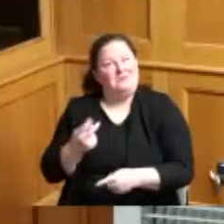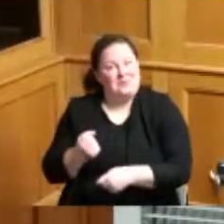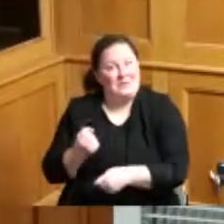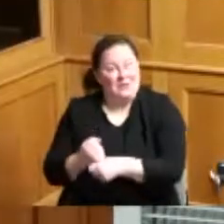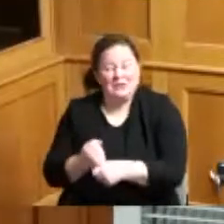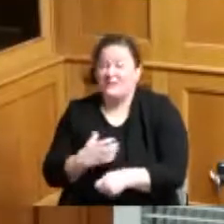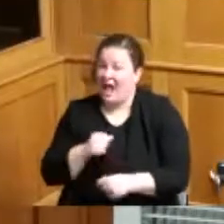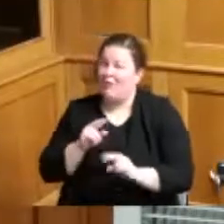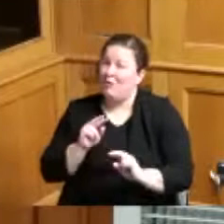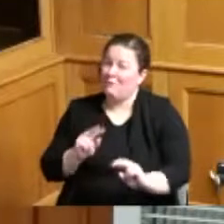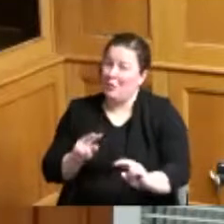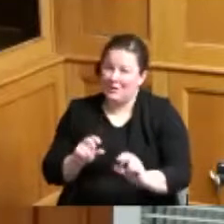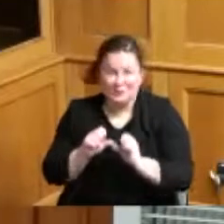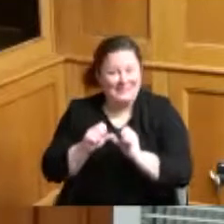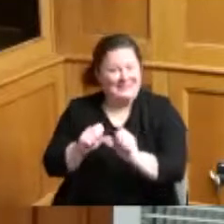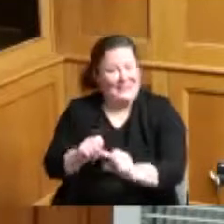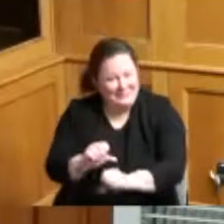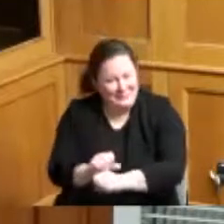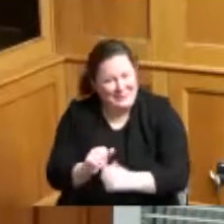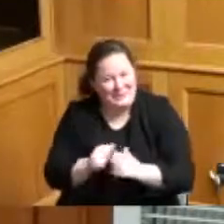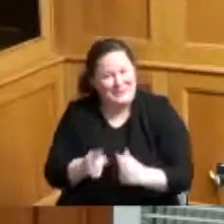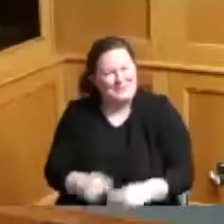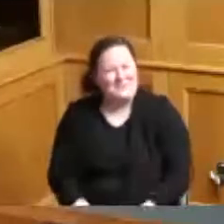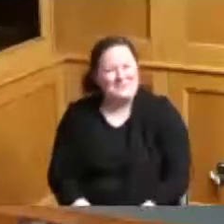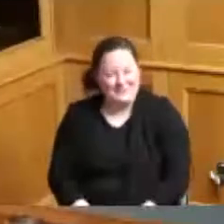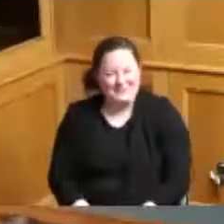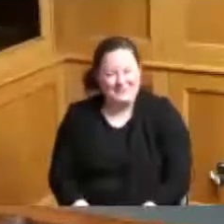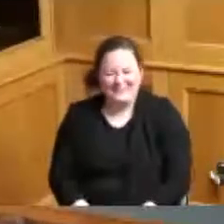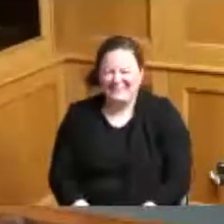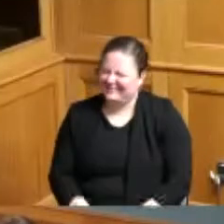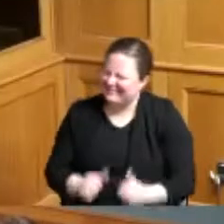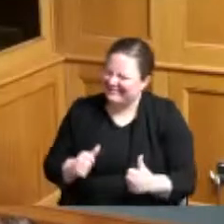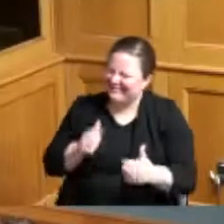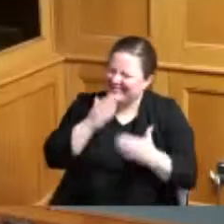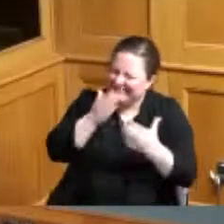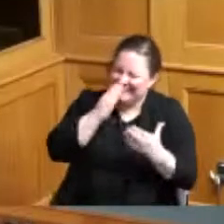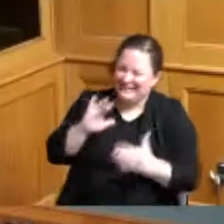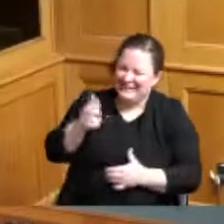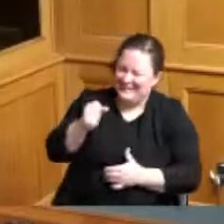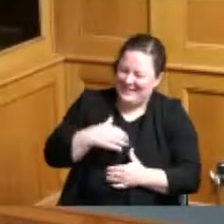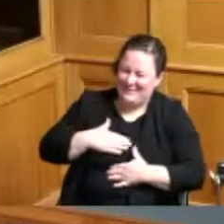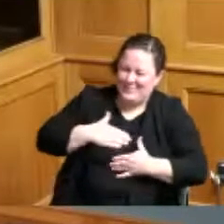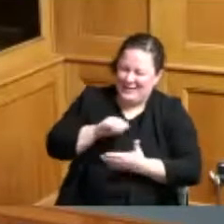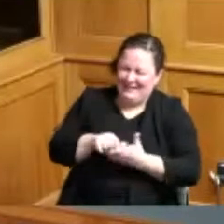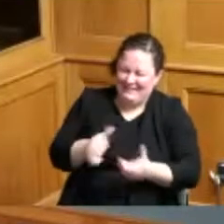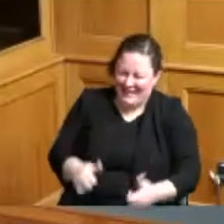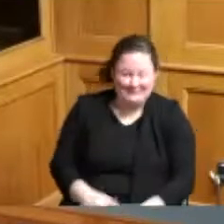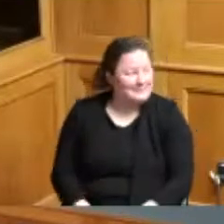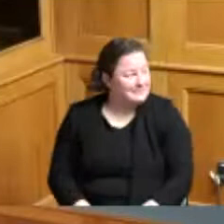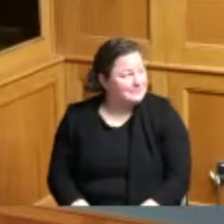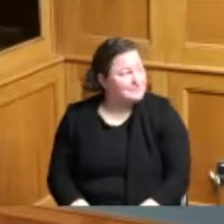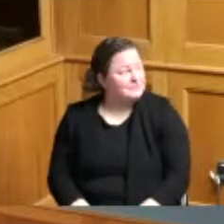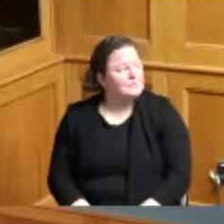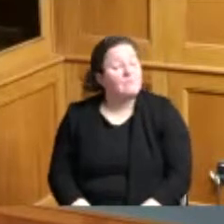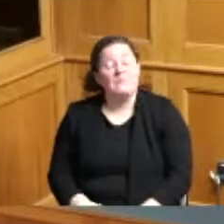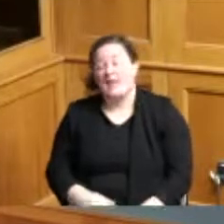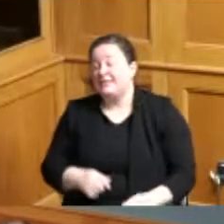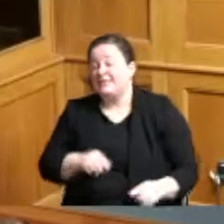our continued engagement okay thank you appreciate it and Mr President no further by leaves